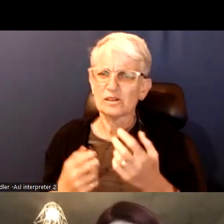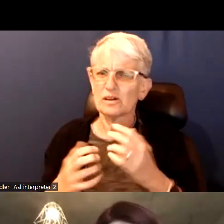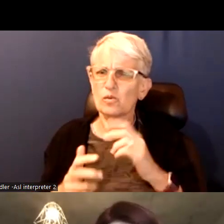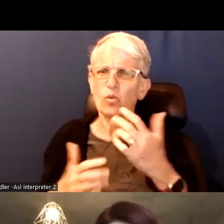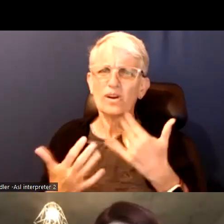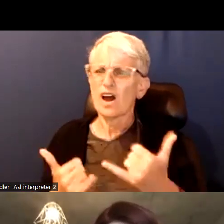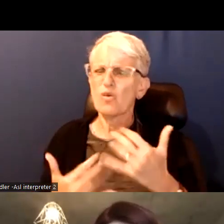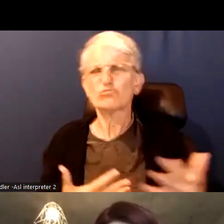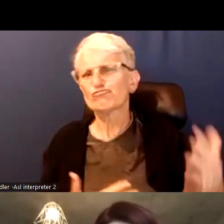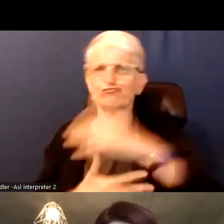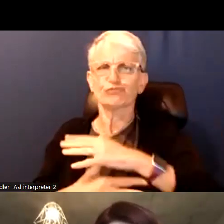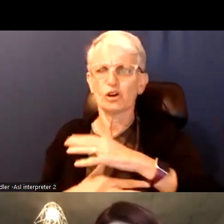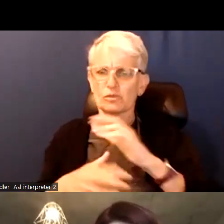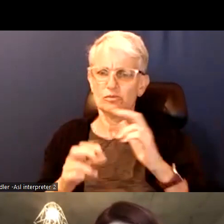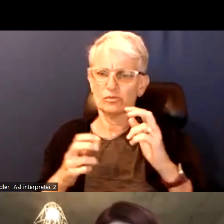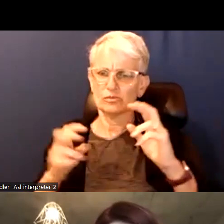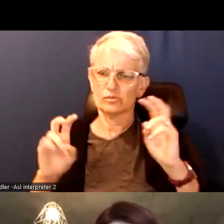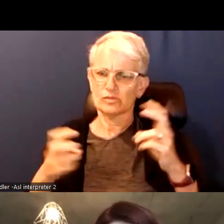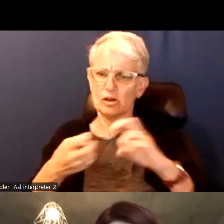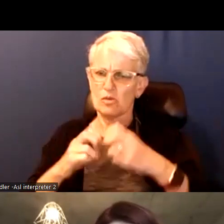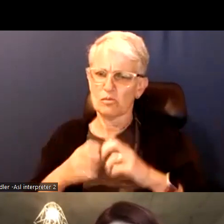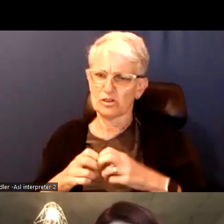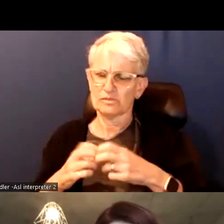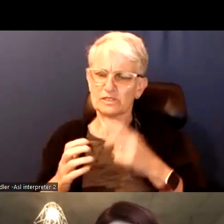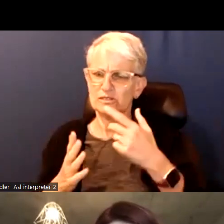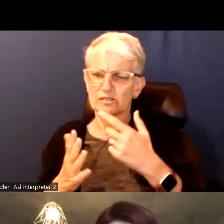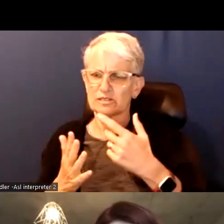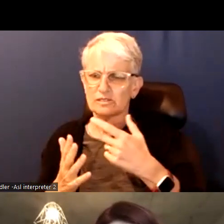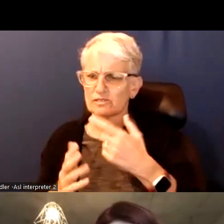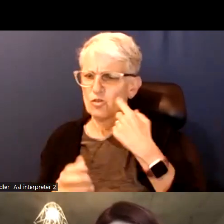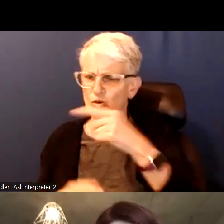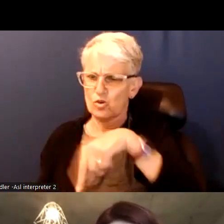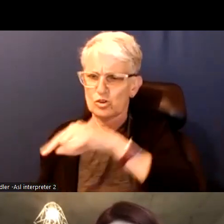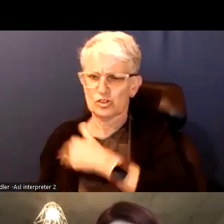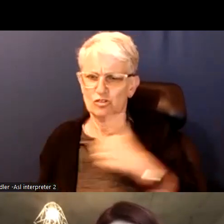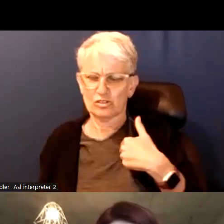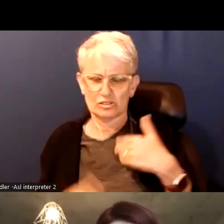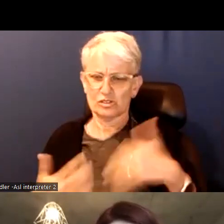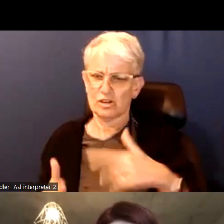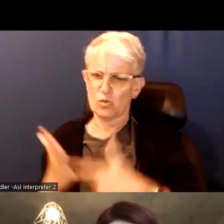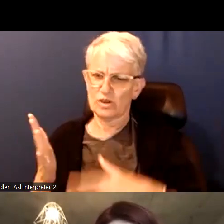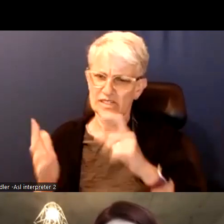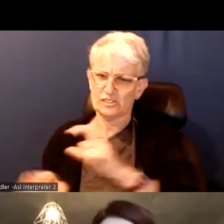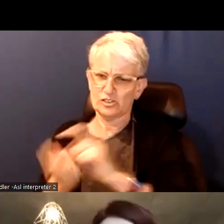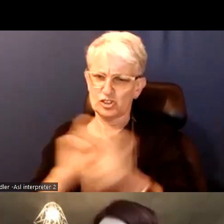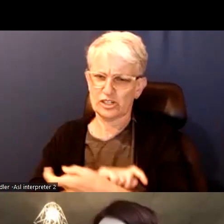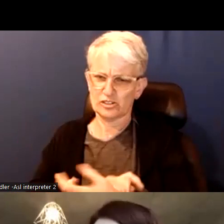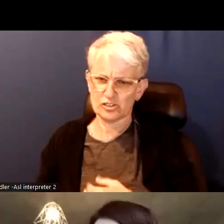Walrus Canada's conversation, the The Walrus is known for its award-winning independent